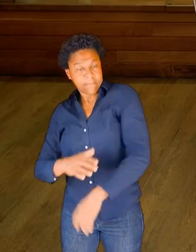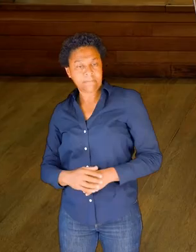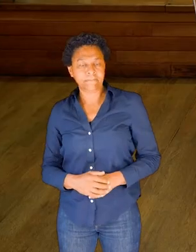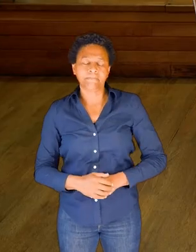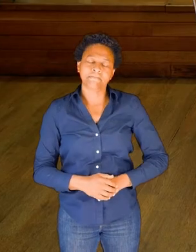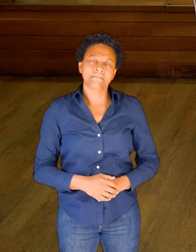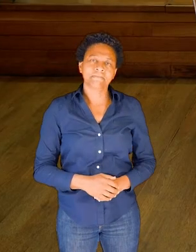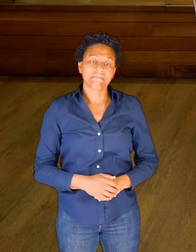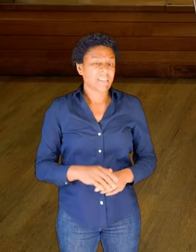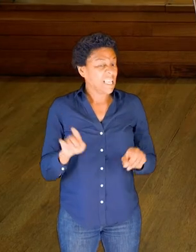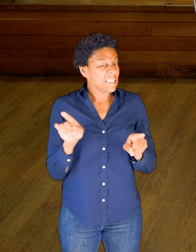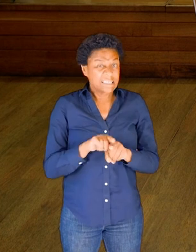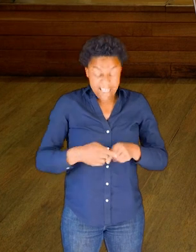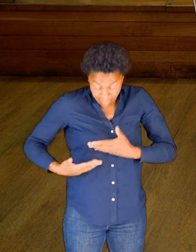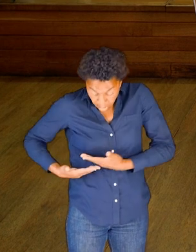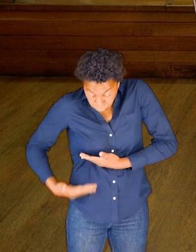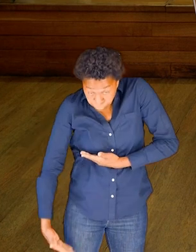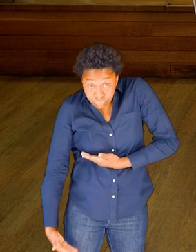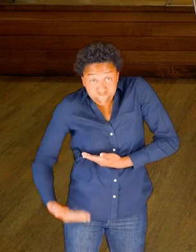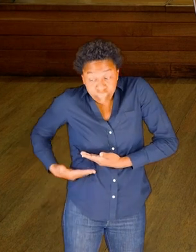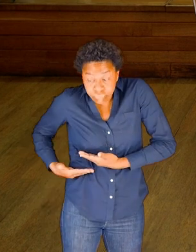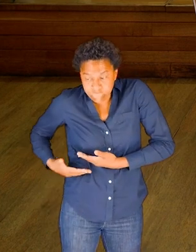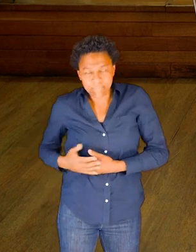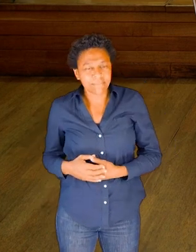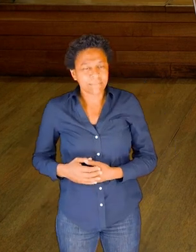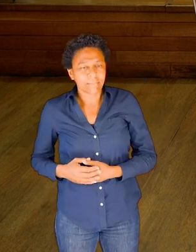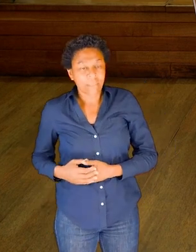That goes pretty much the same for the lower body, if that's available to you.